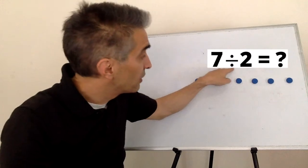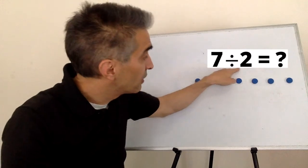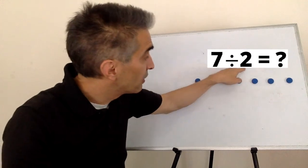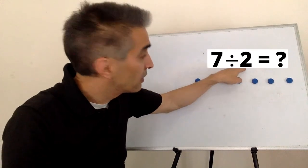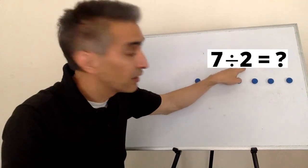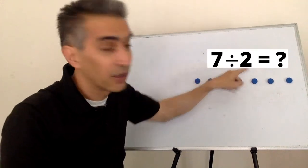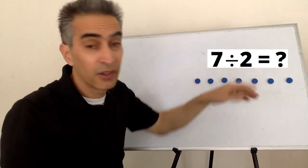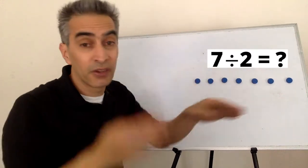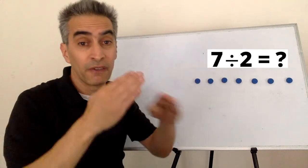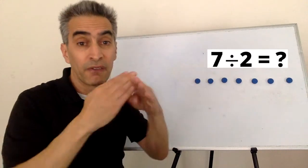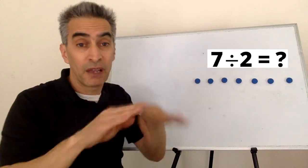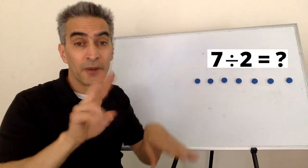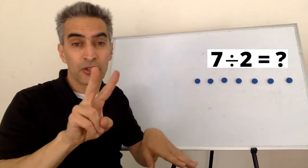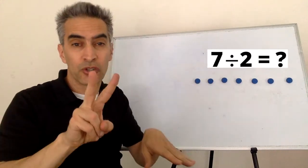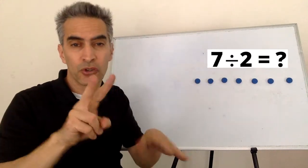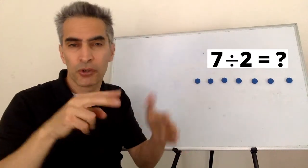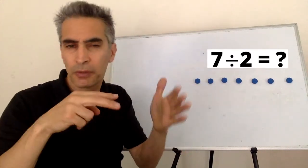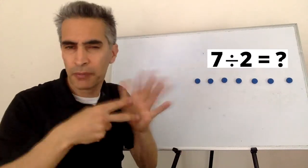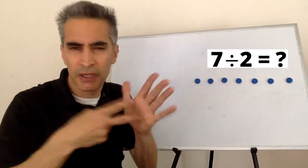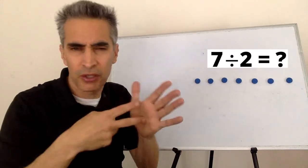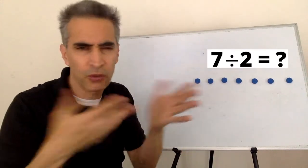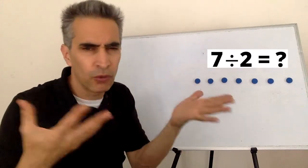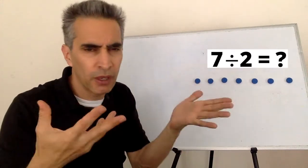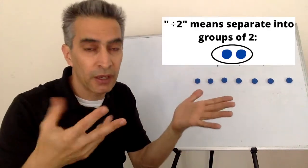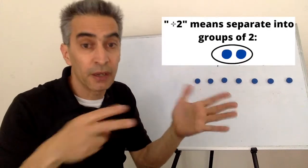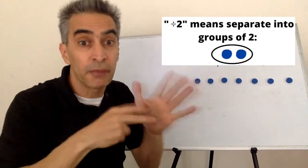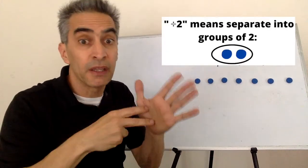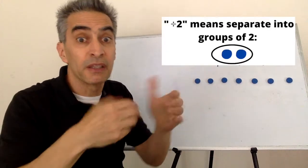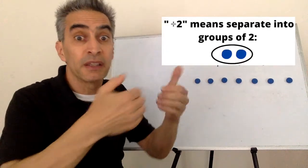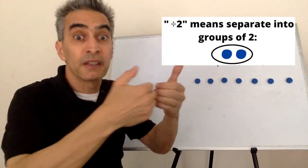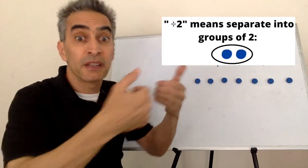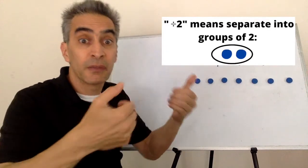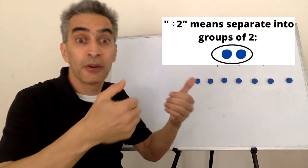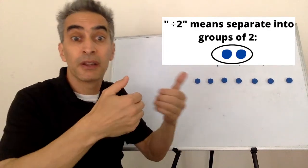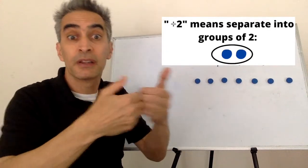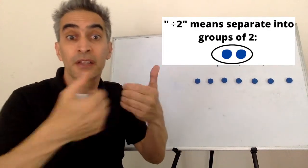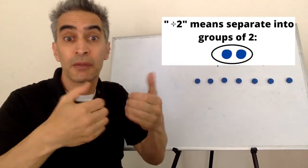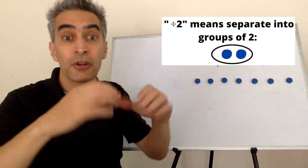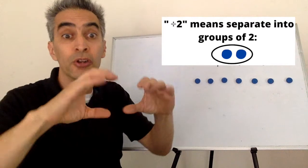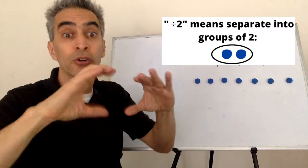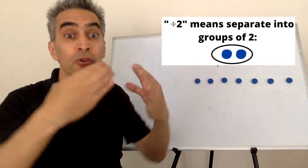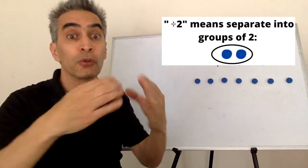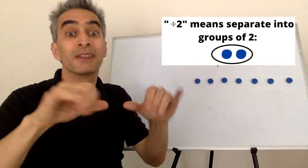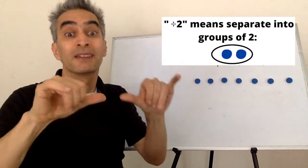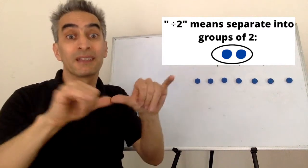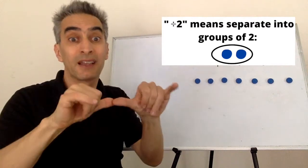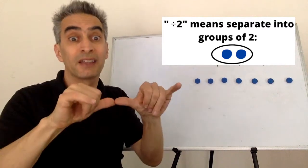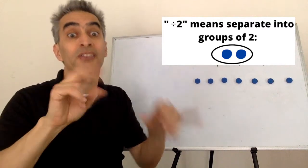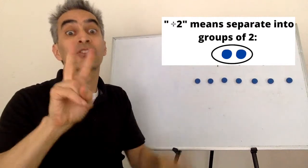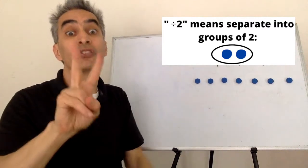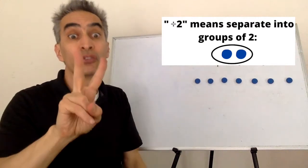This divided by two means separate 7 into groups of 2.